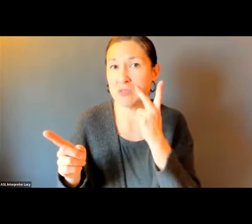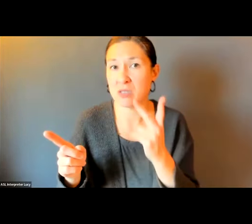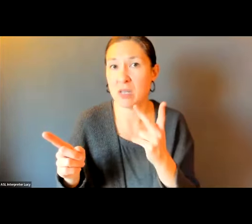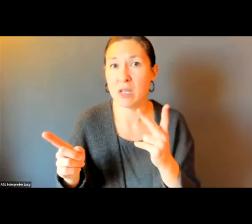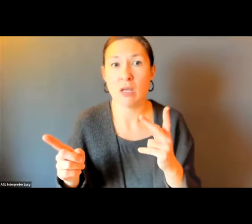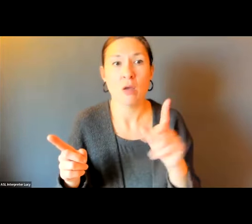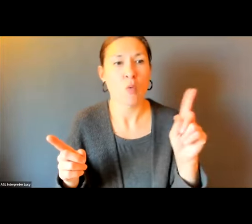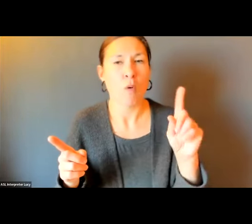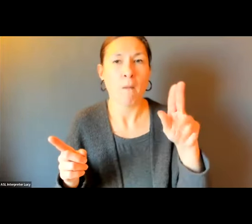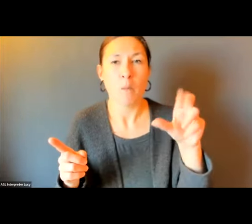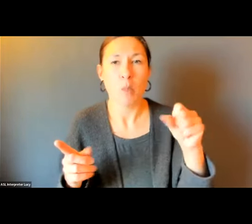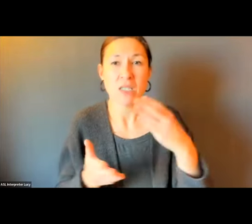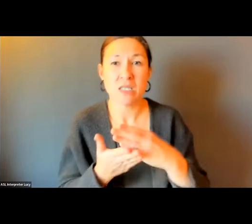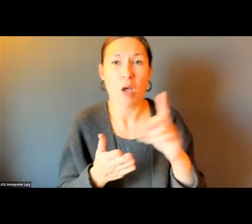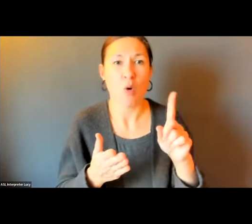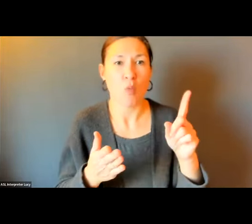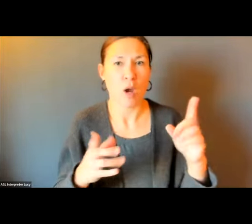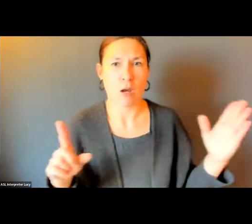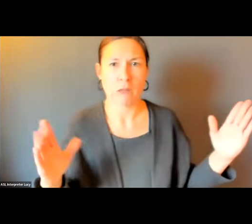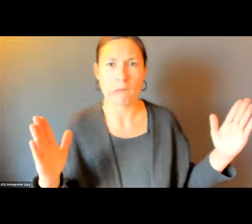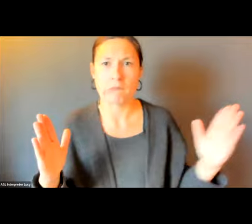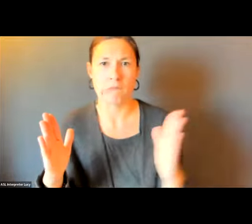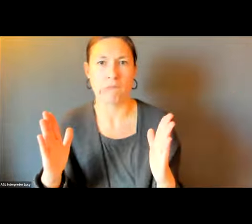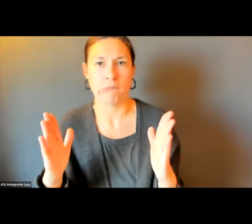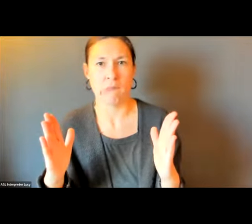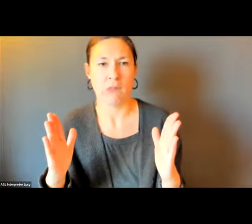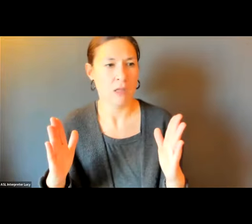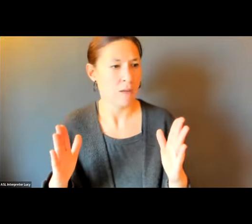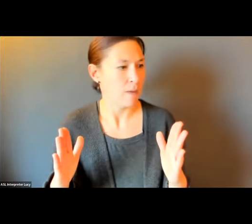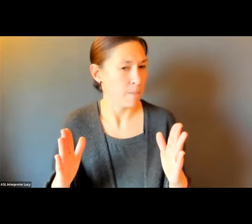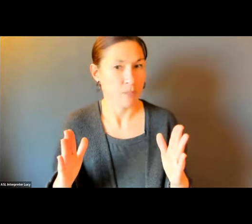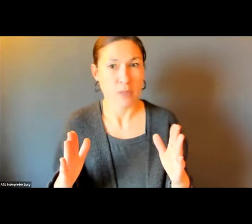BRAINTREE AND I HAVE SEEN OTHERS ELSEWHERE, BUS STOPS THAT ARE